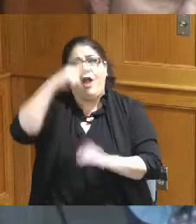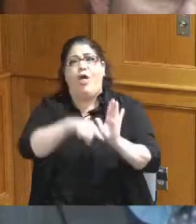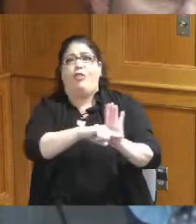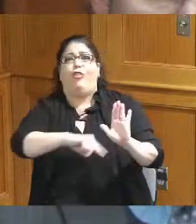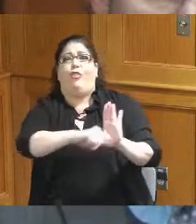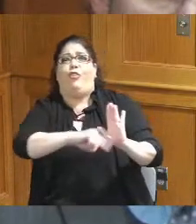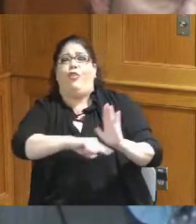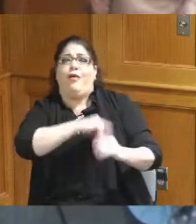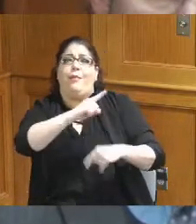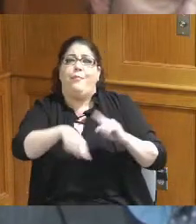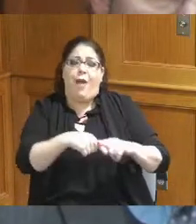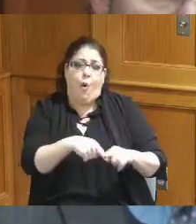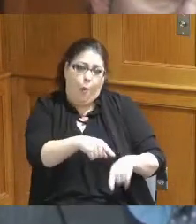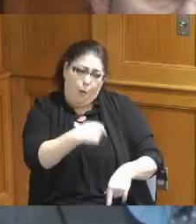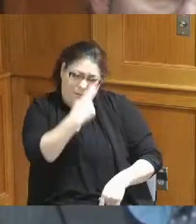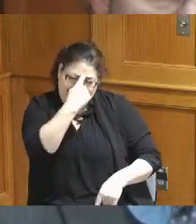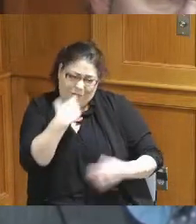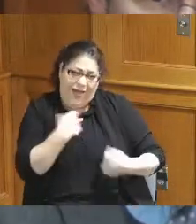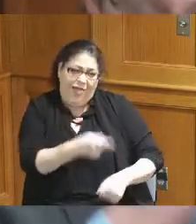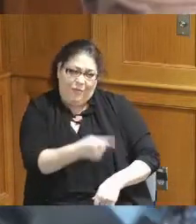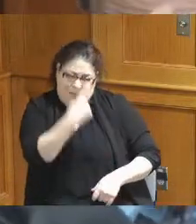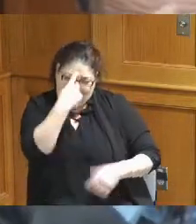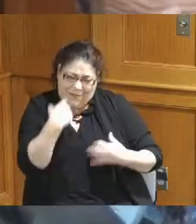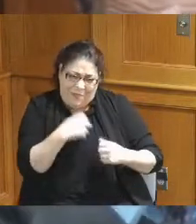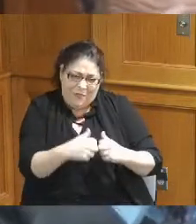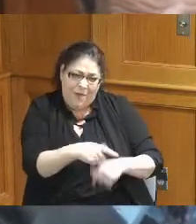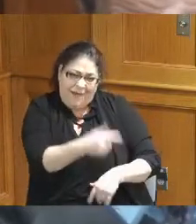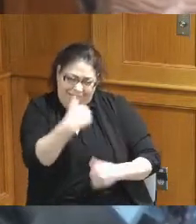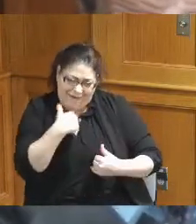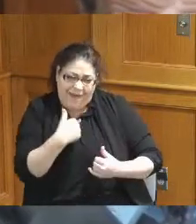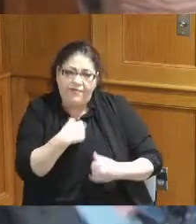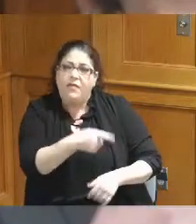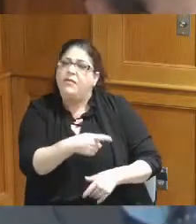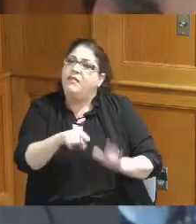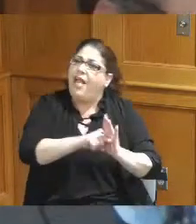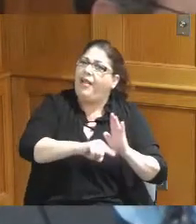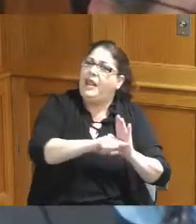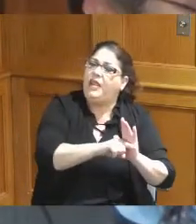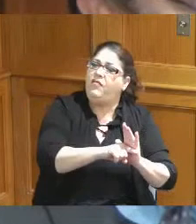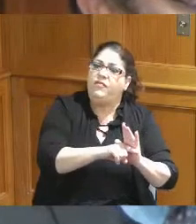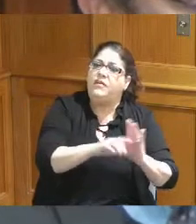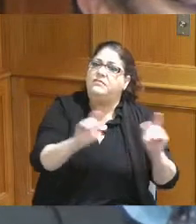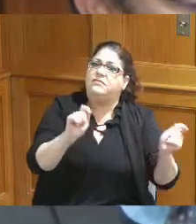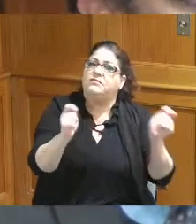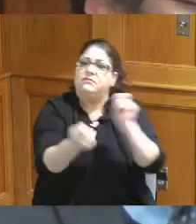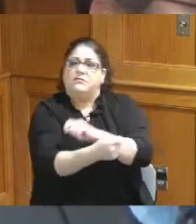make sure that kids that are in school settings understand where the resources are kind of and